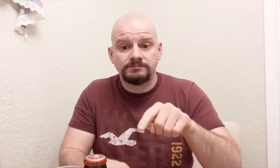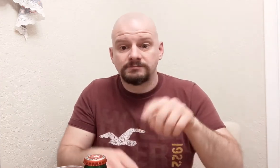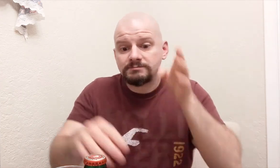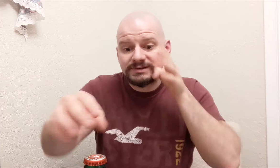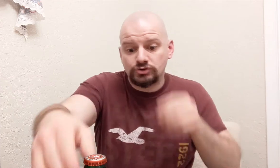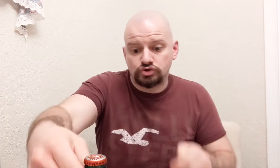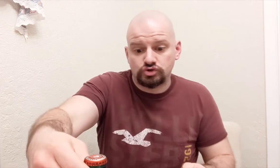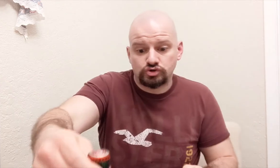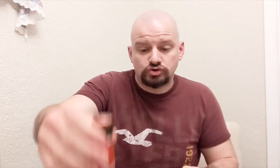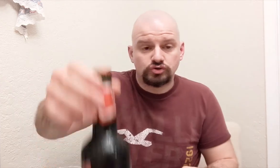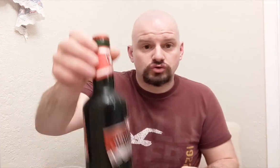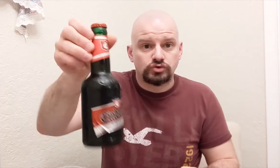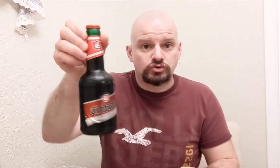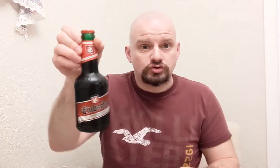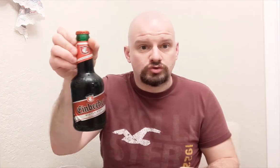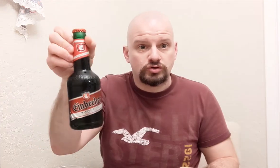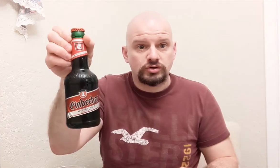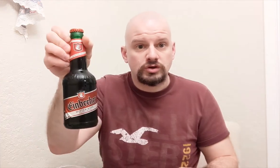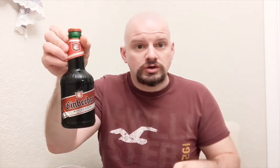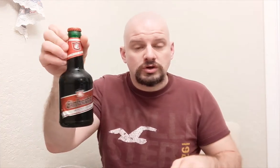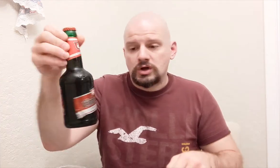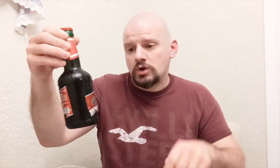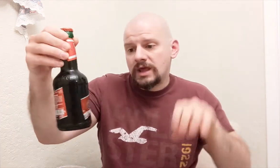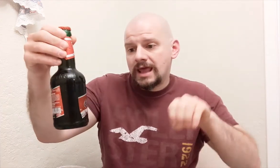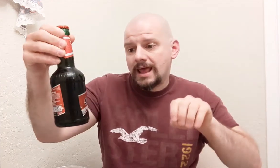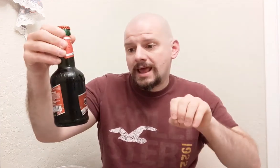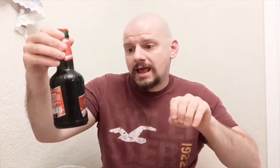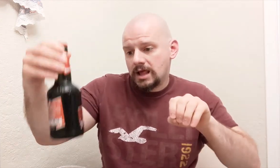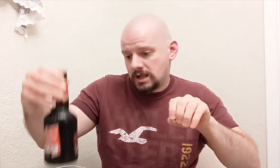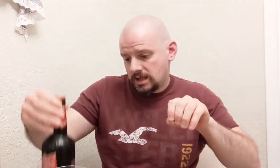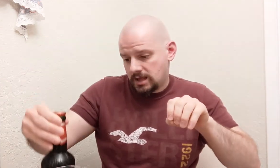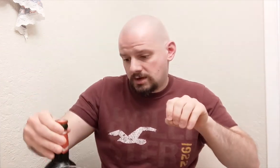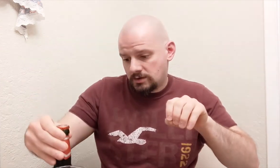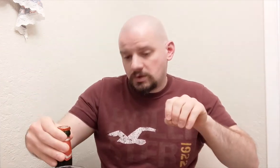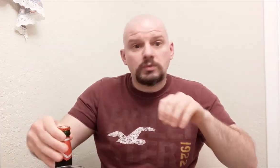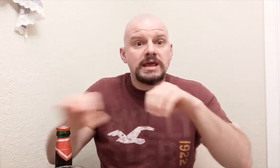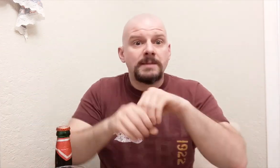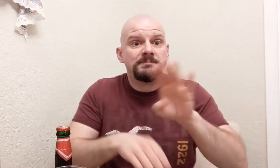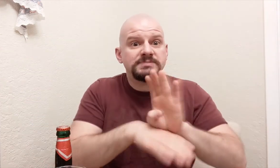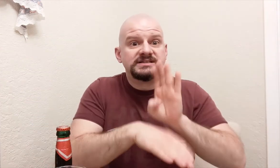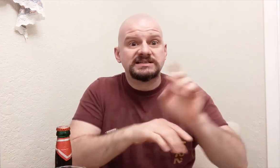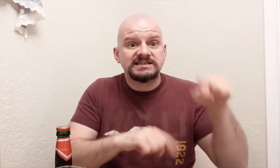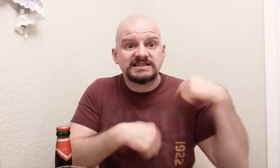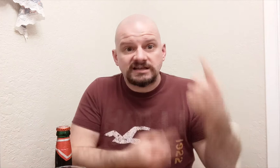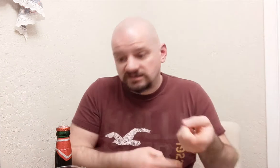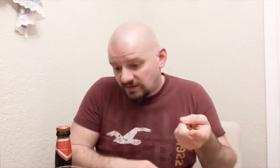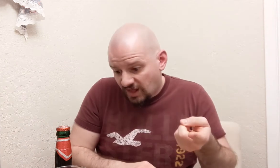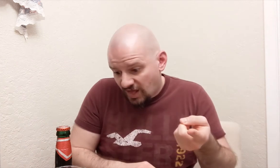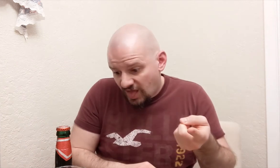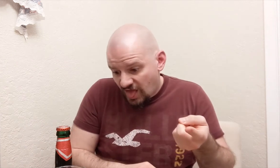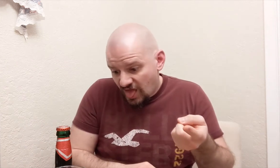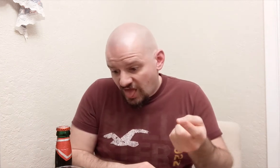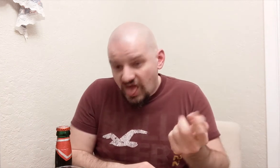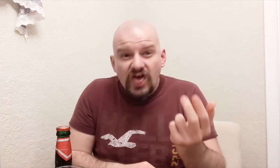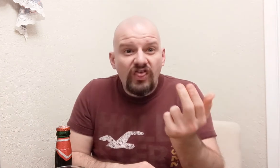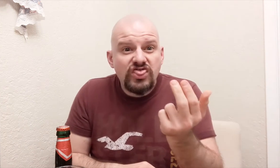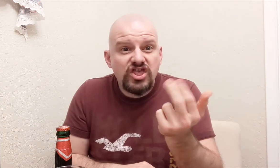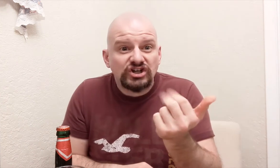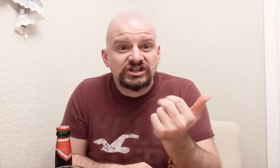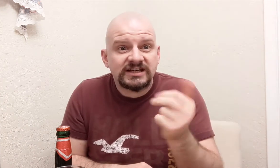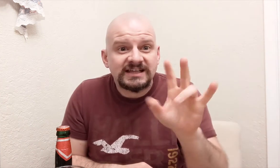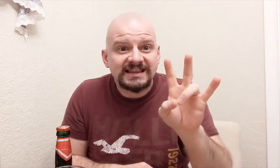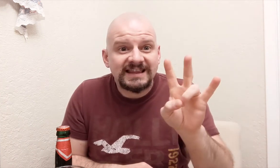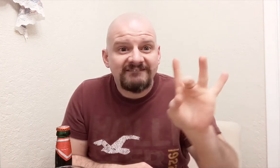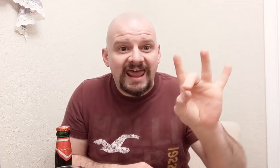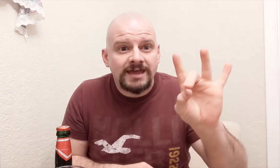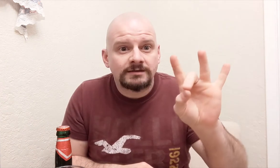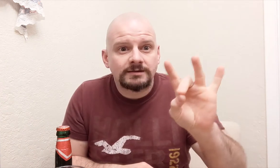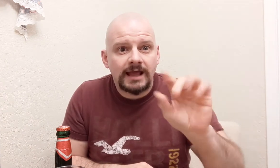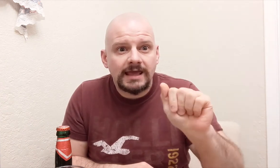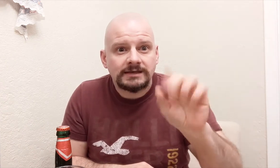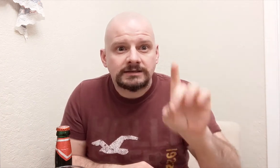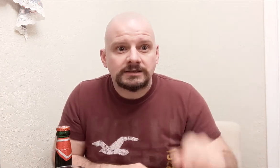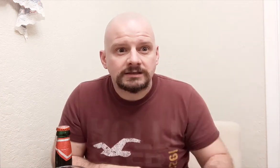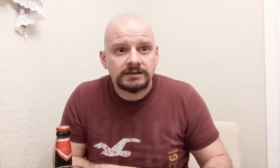This beer has been in business since 1378 AD.